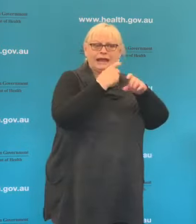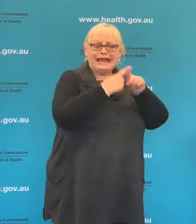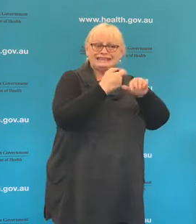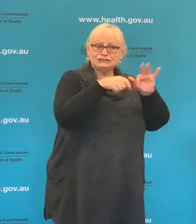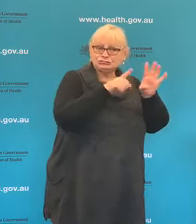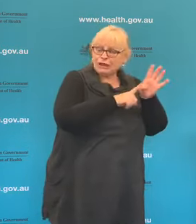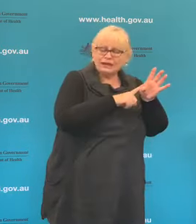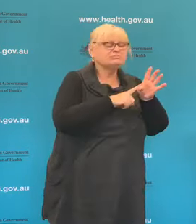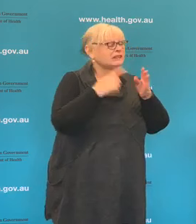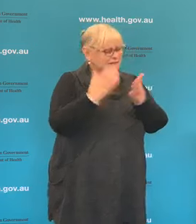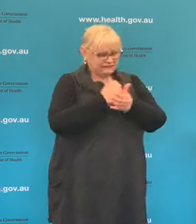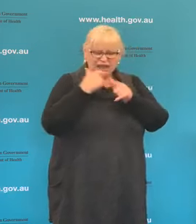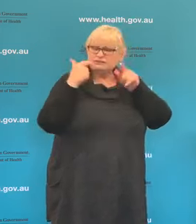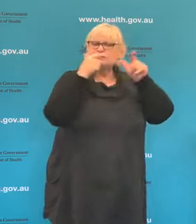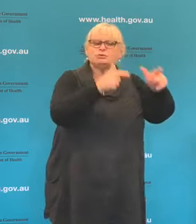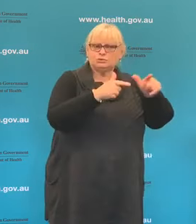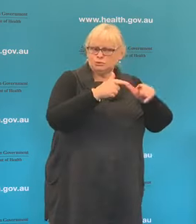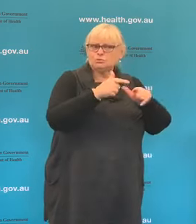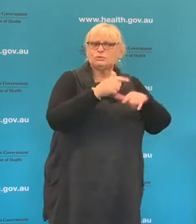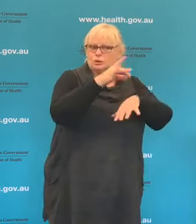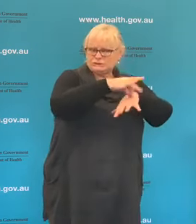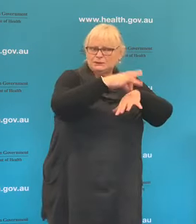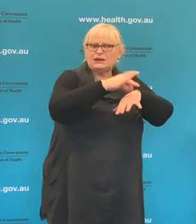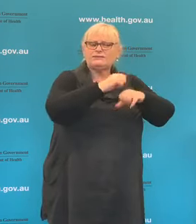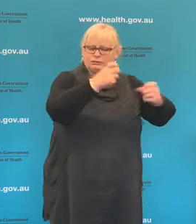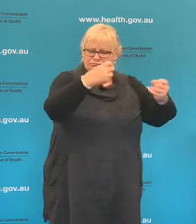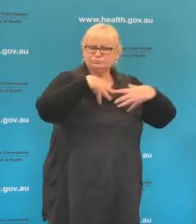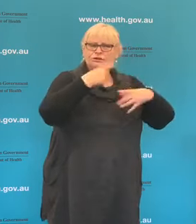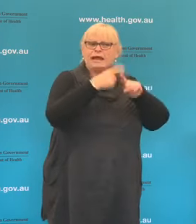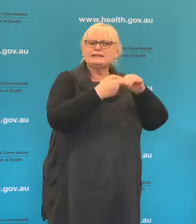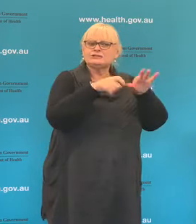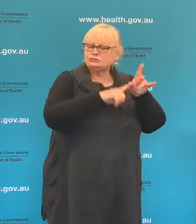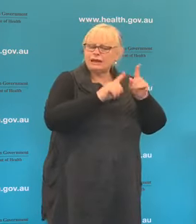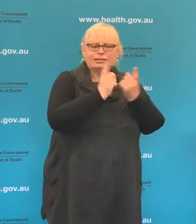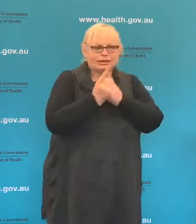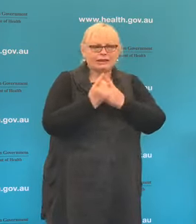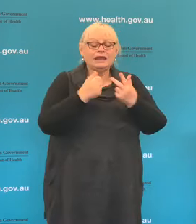radiology clinics to have those tests as well. If you have a child who is